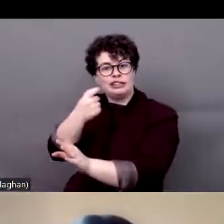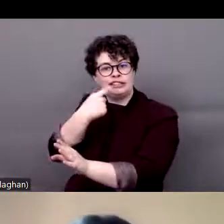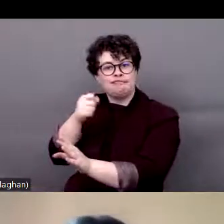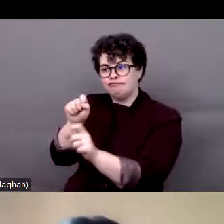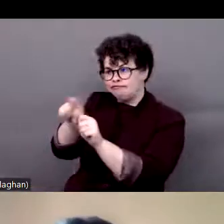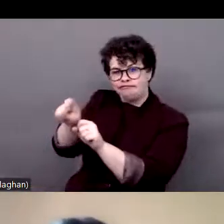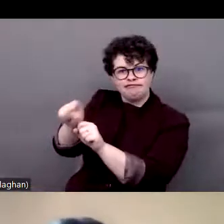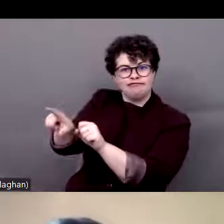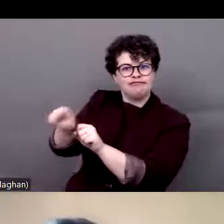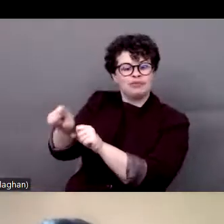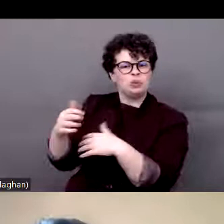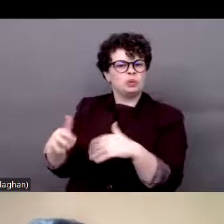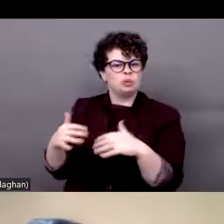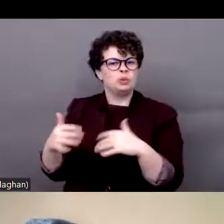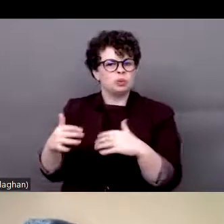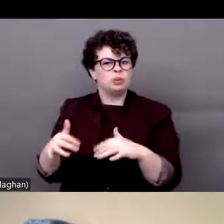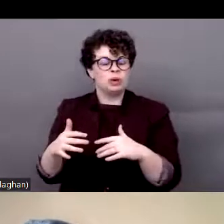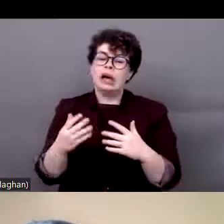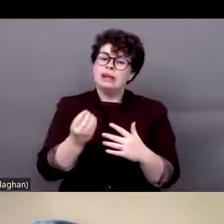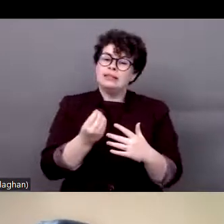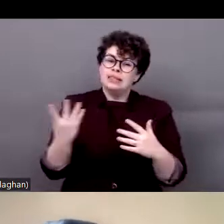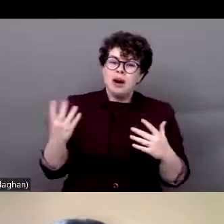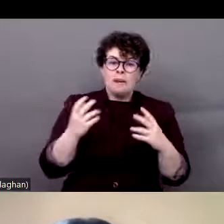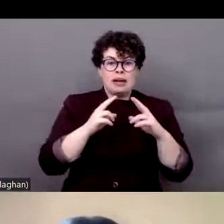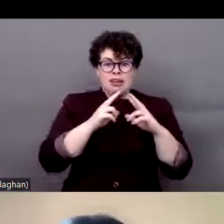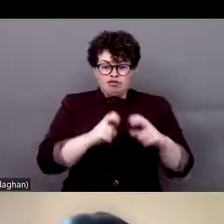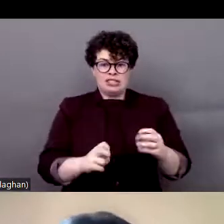but they are very old data. We do not have, like,